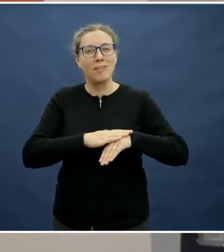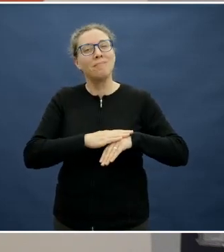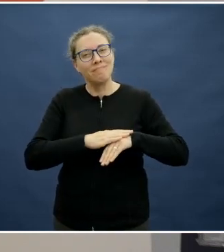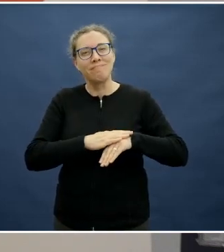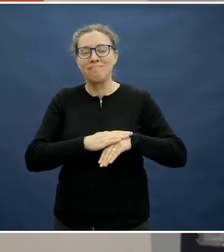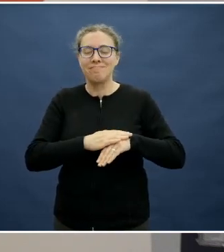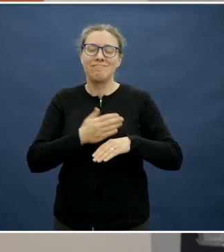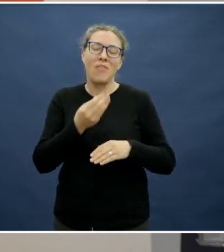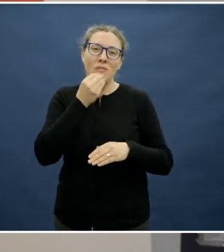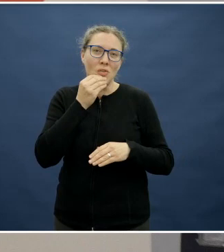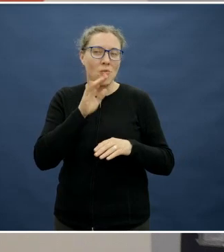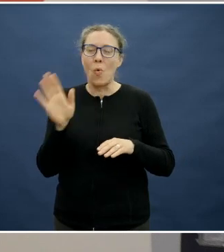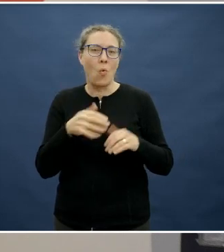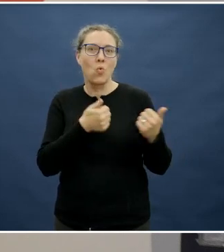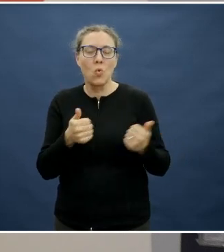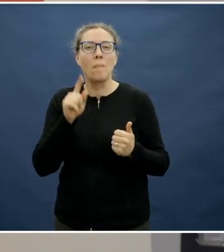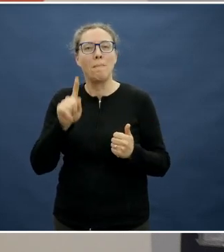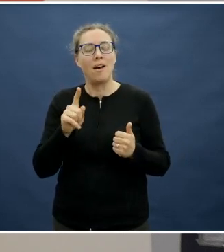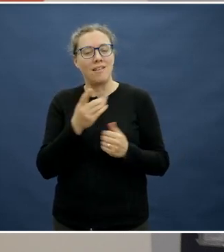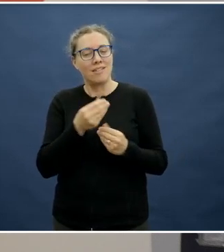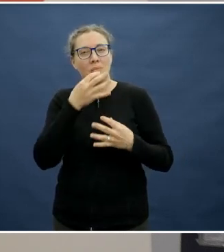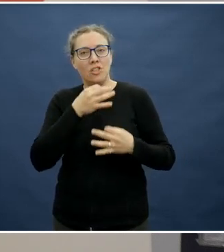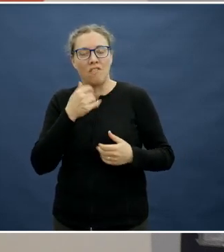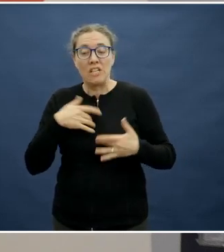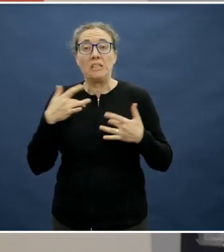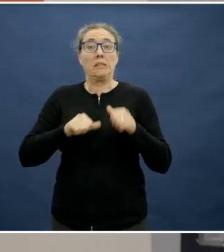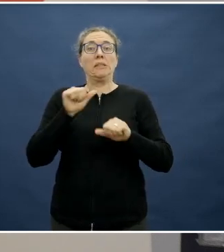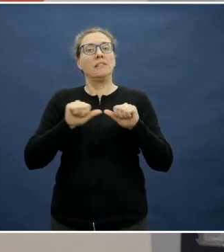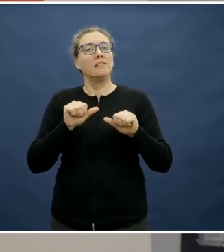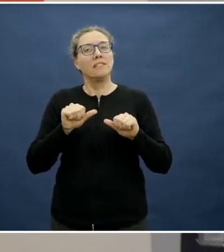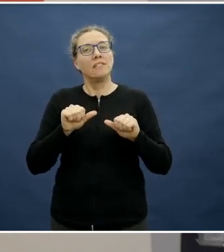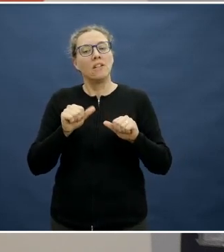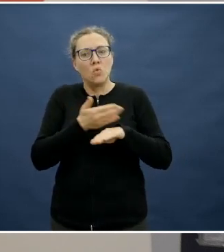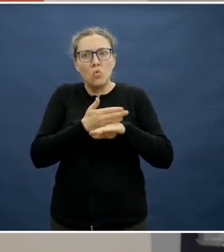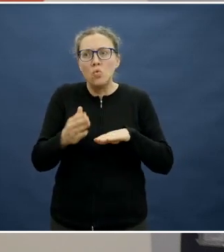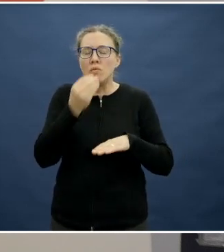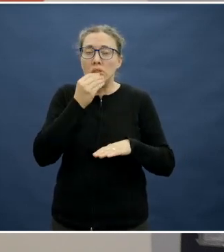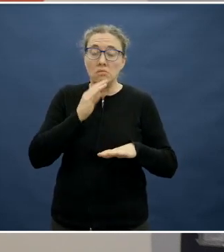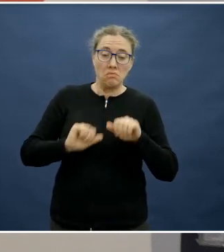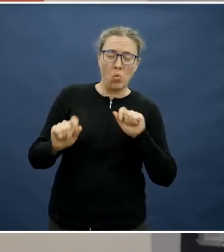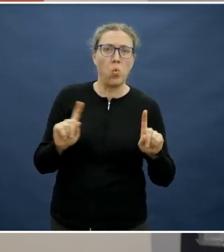and for some children, it can be more pronounced. But the main thing is it's a marathon, not a sprint.